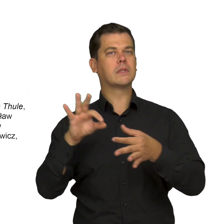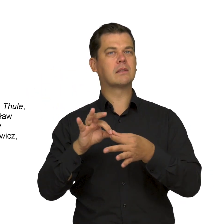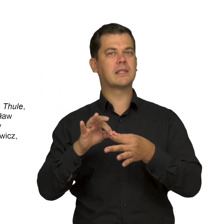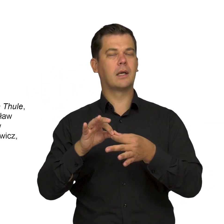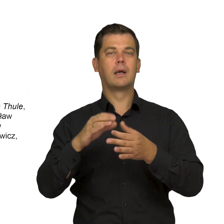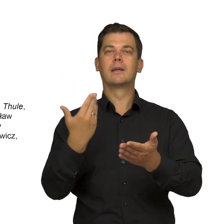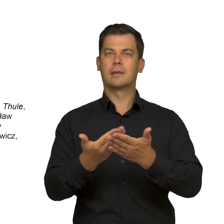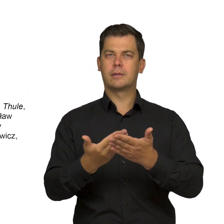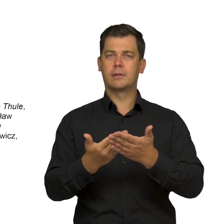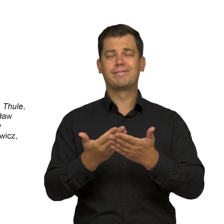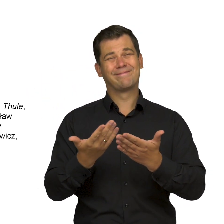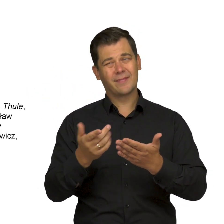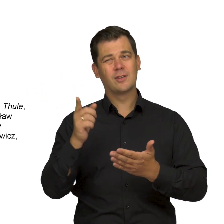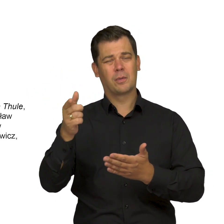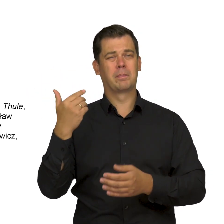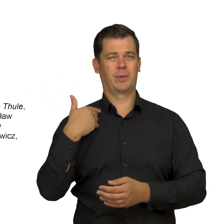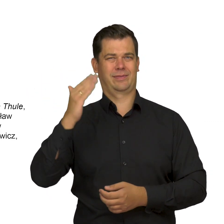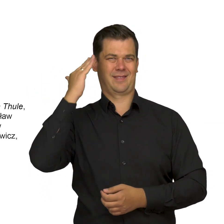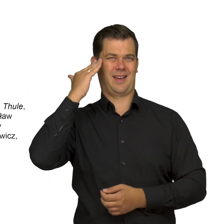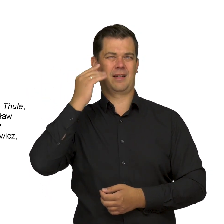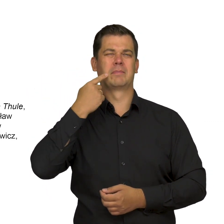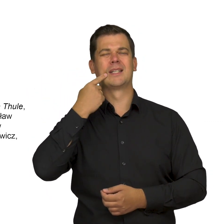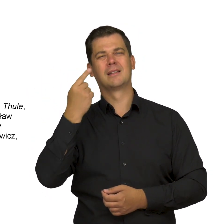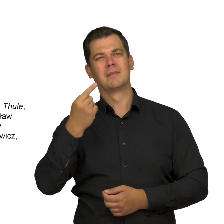may simply be associated with a well-known literary myth,